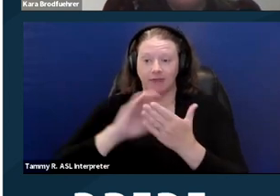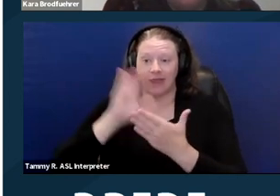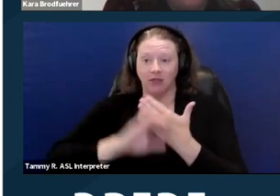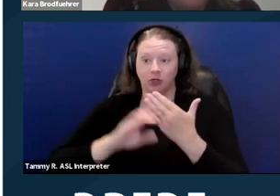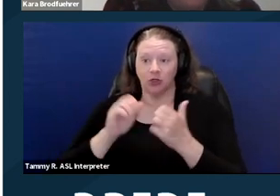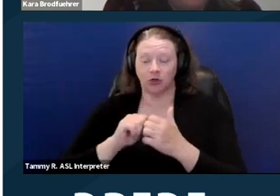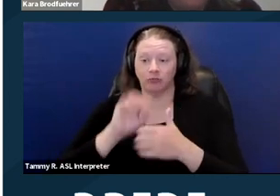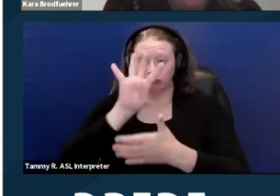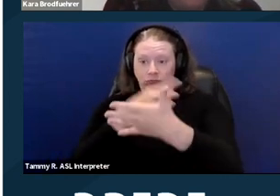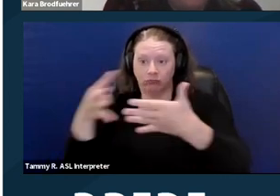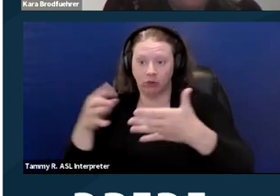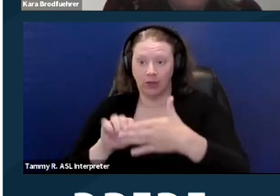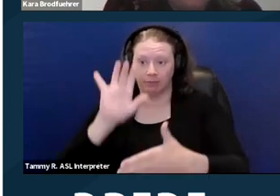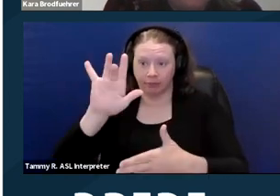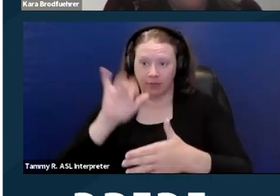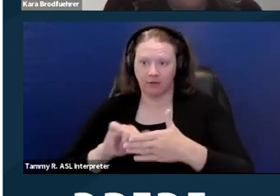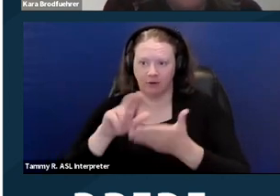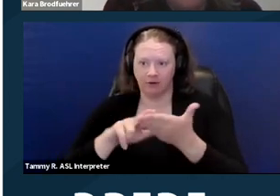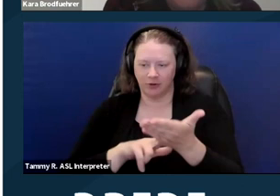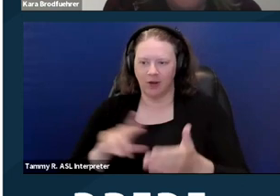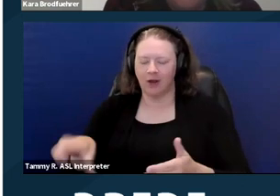Okay, so one other question popped up in the chat. Thank you, Sylvia.